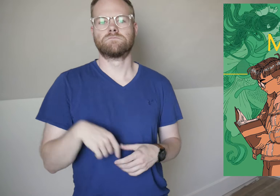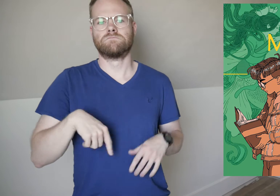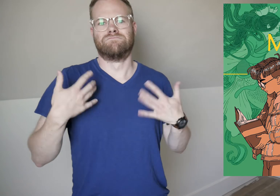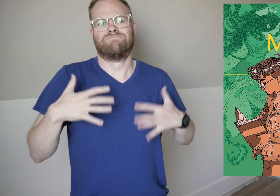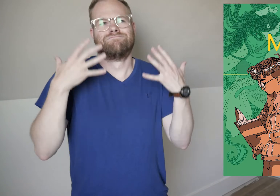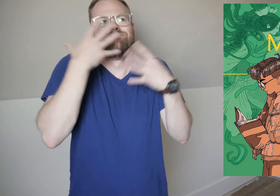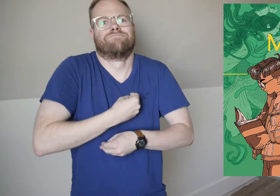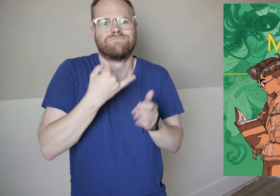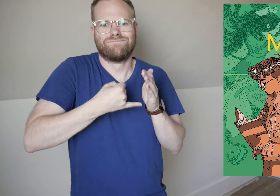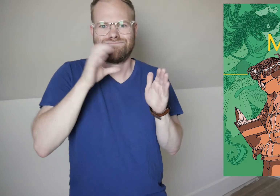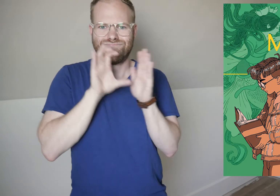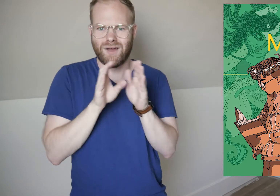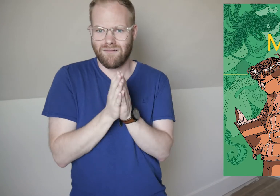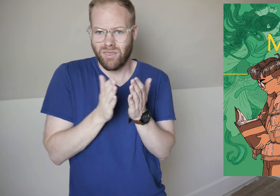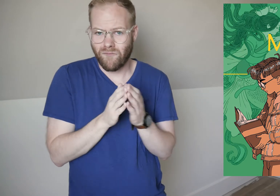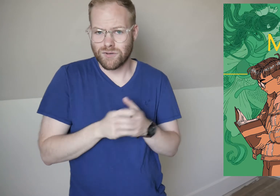This is a gorgeously illustrated graphic novel.